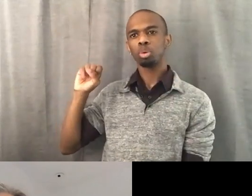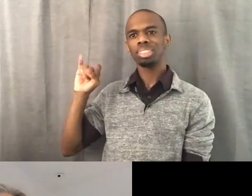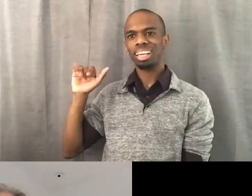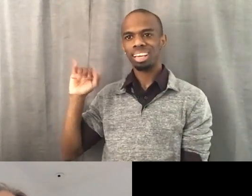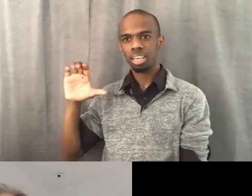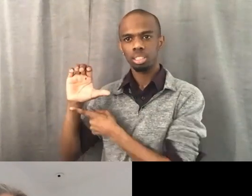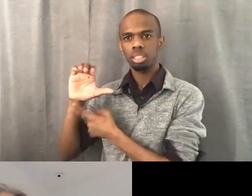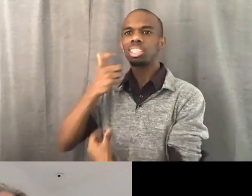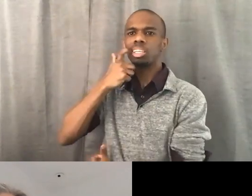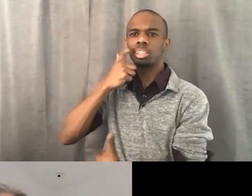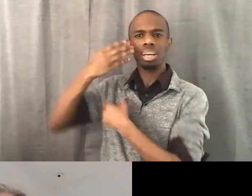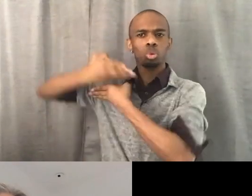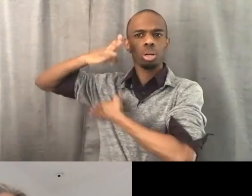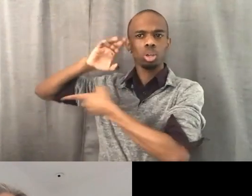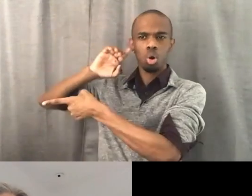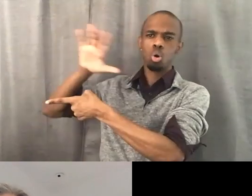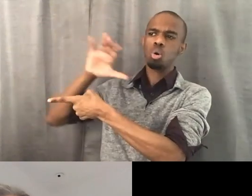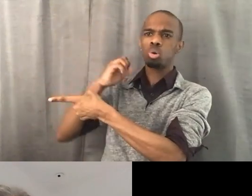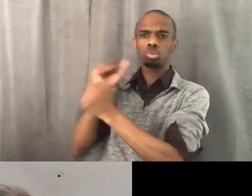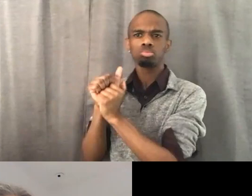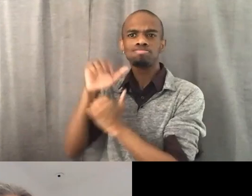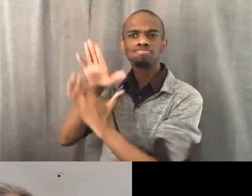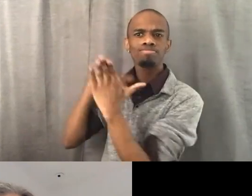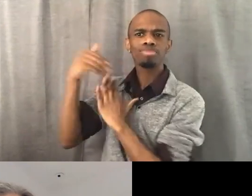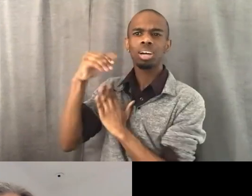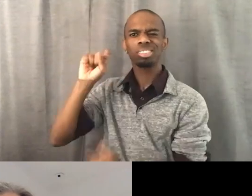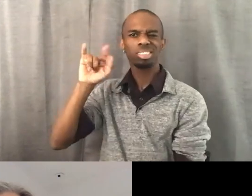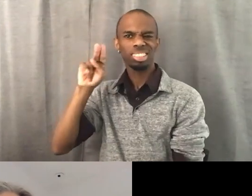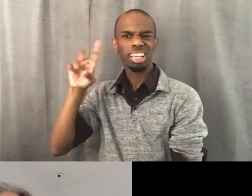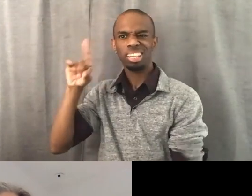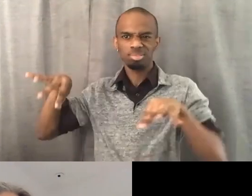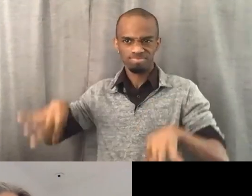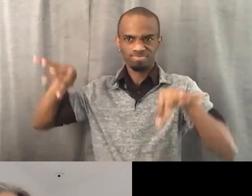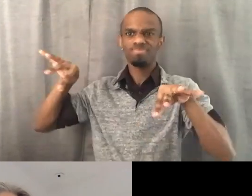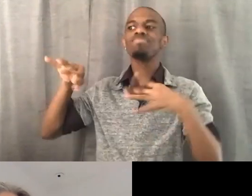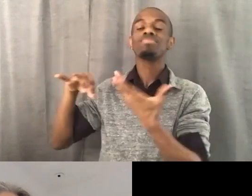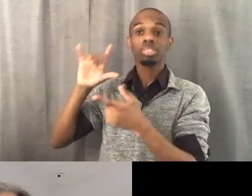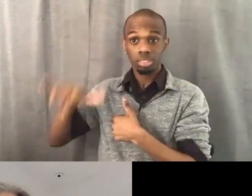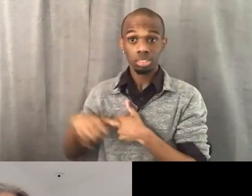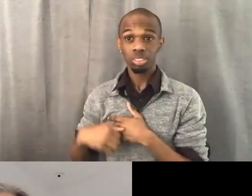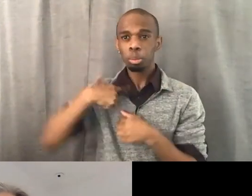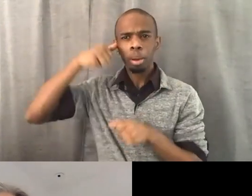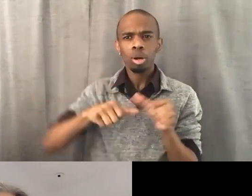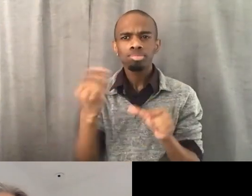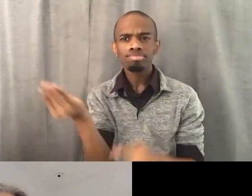So, as you do work, remember that the work that we do even within our own collectives,